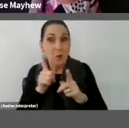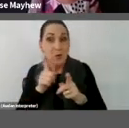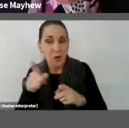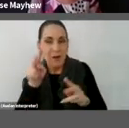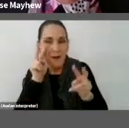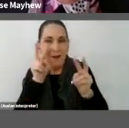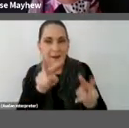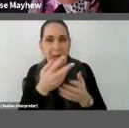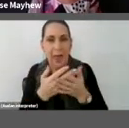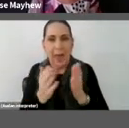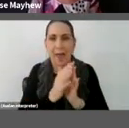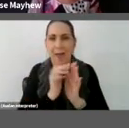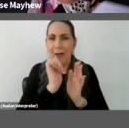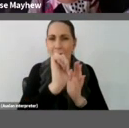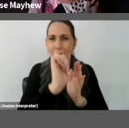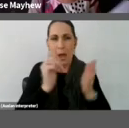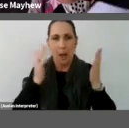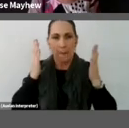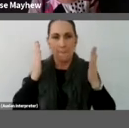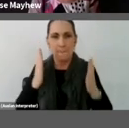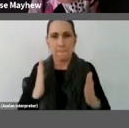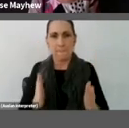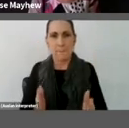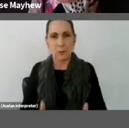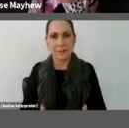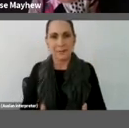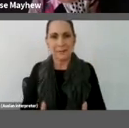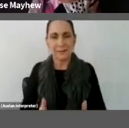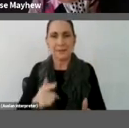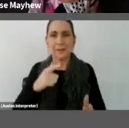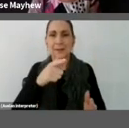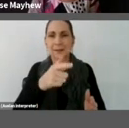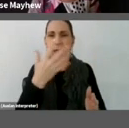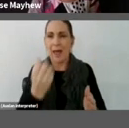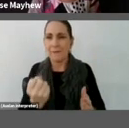bodies have broken up into large and little blocks of color, it's something